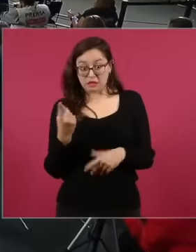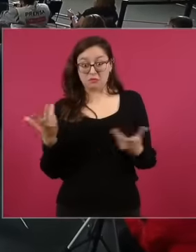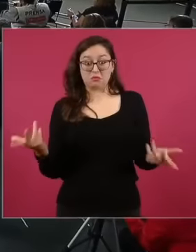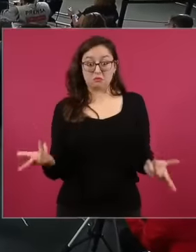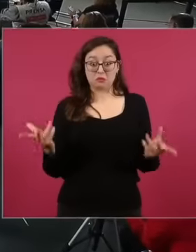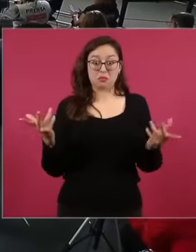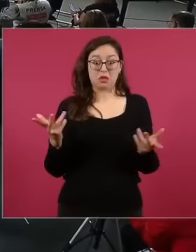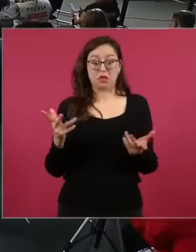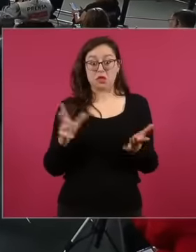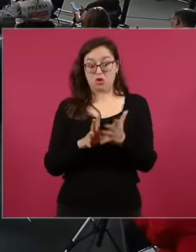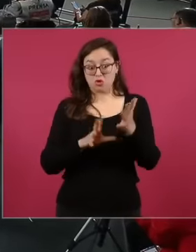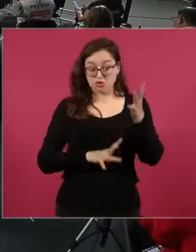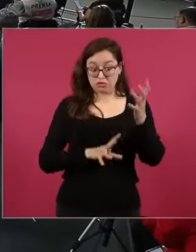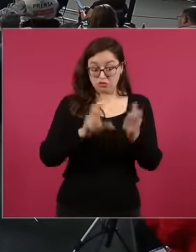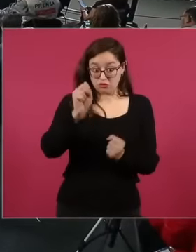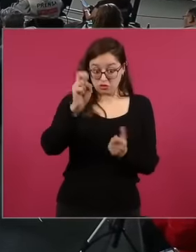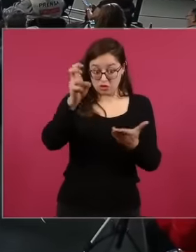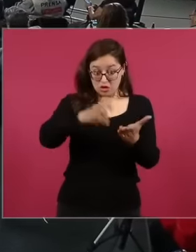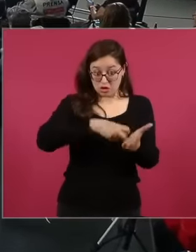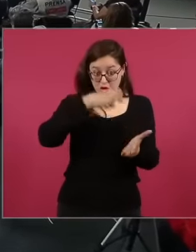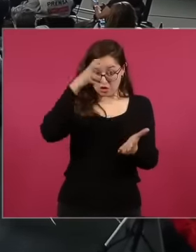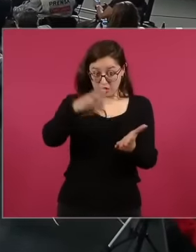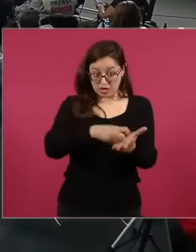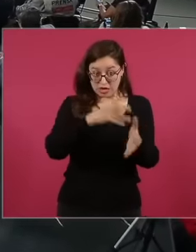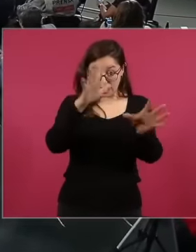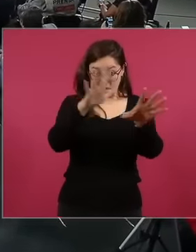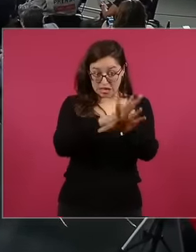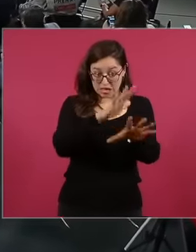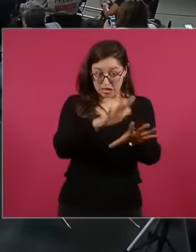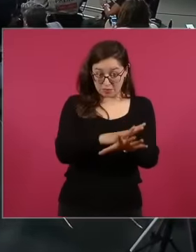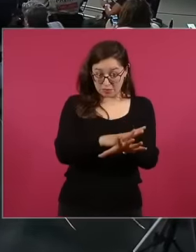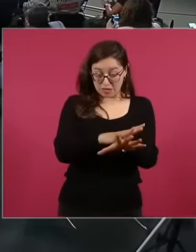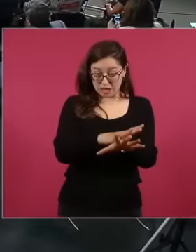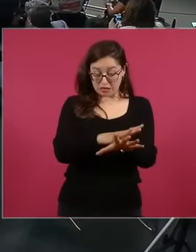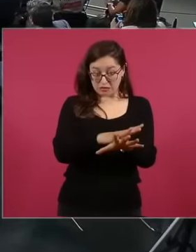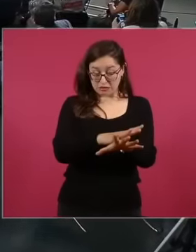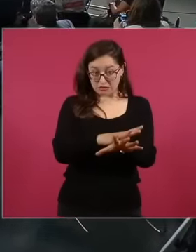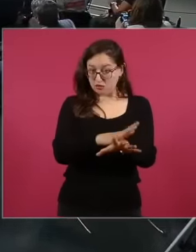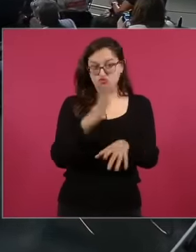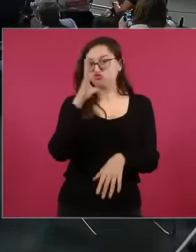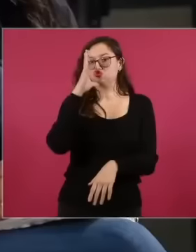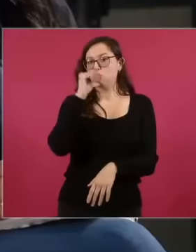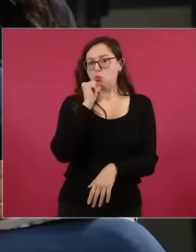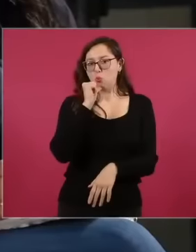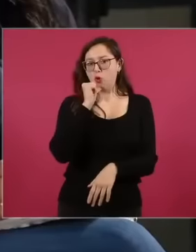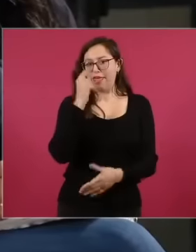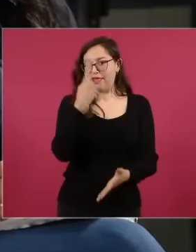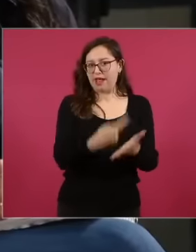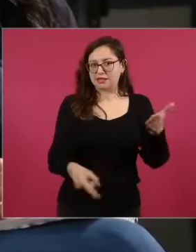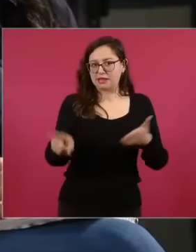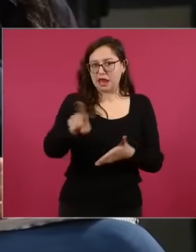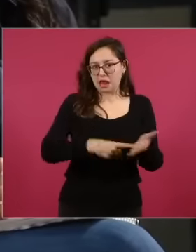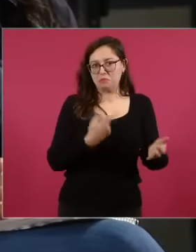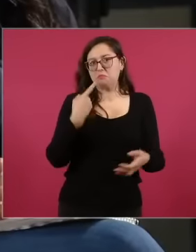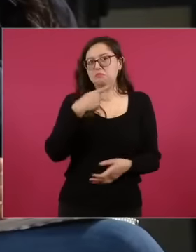a constitutional reform, it is a fact that they are going to do it, that is an approach. The second